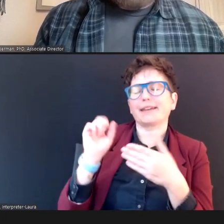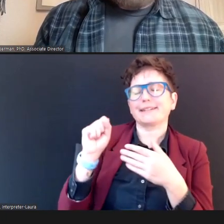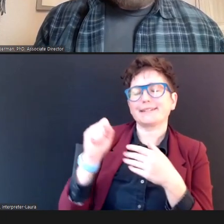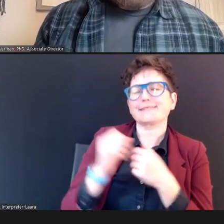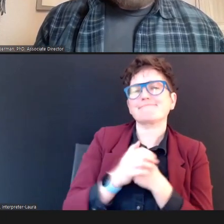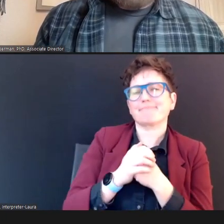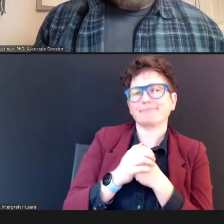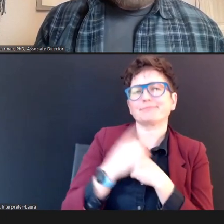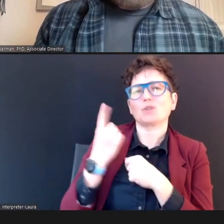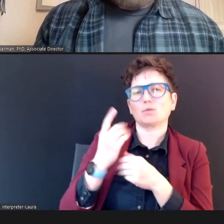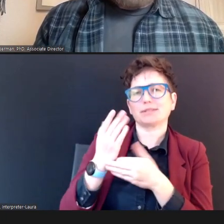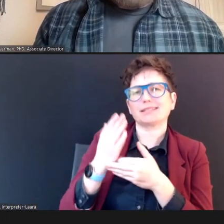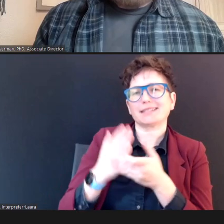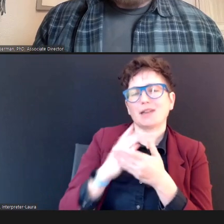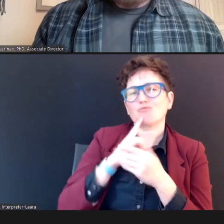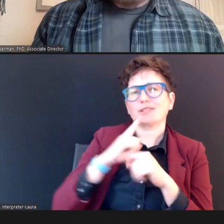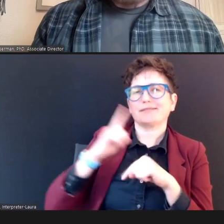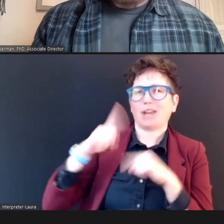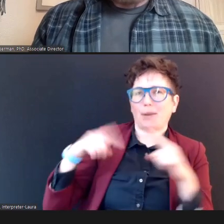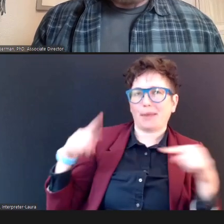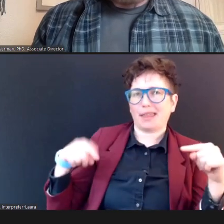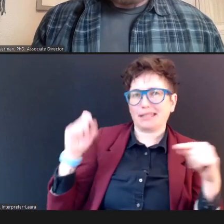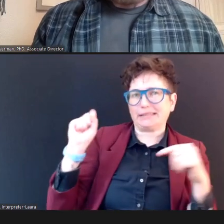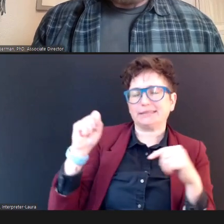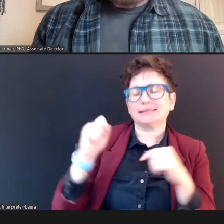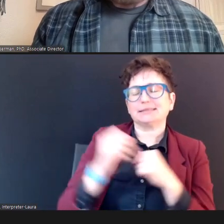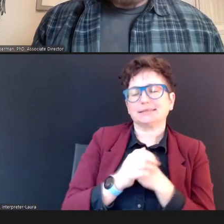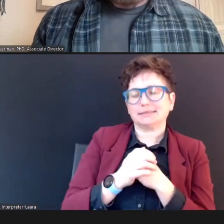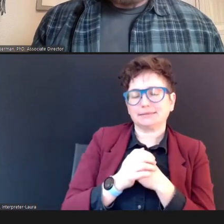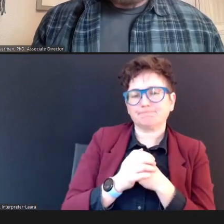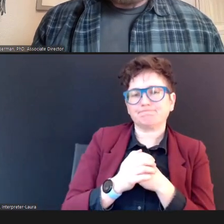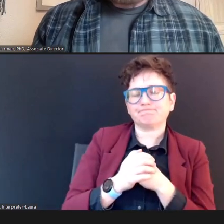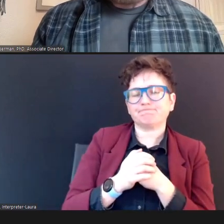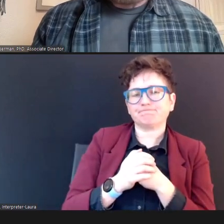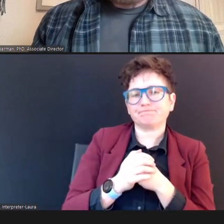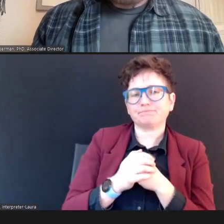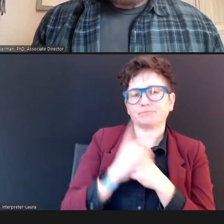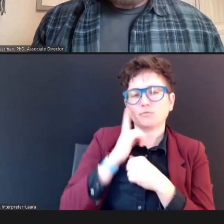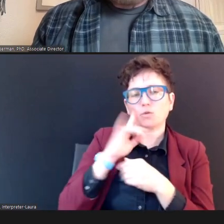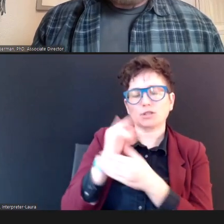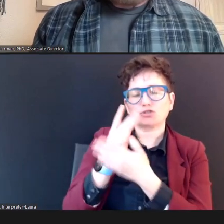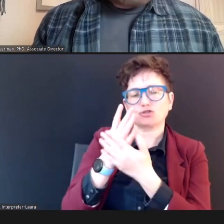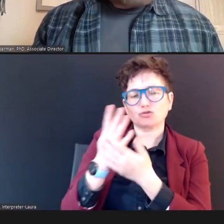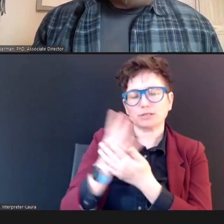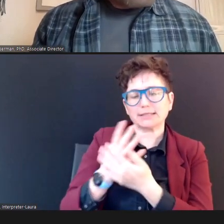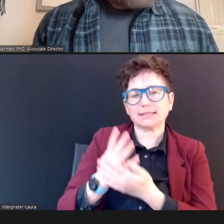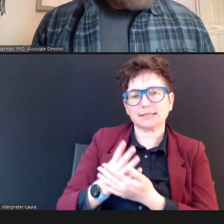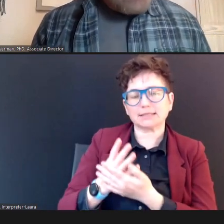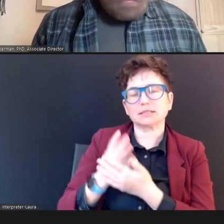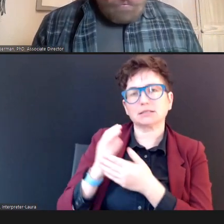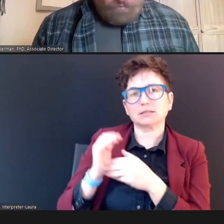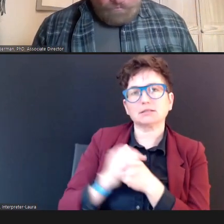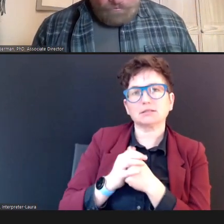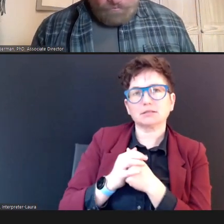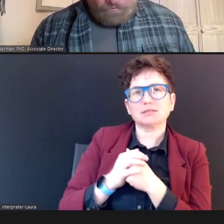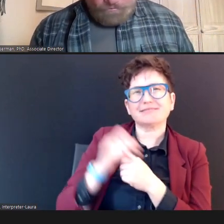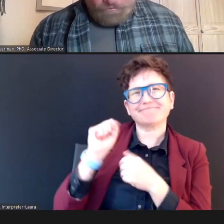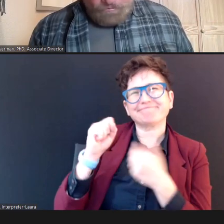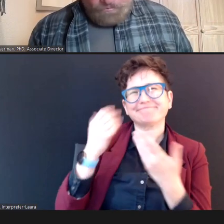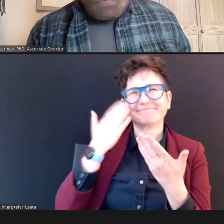variables in to the -- to the screening, which... You know, you want to really be sure that it's going to be reliable,